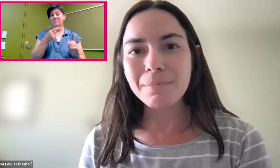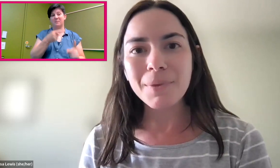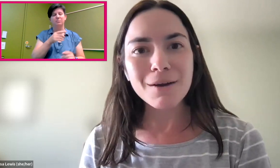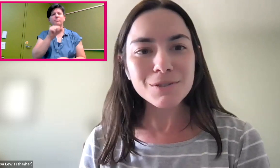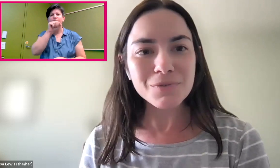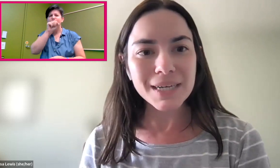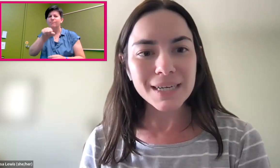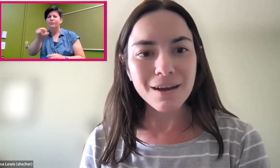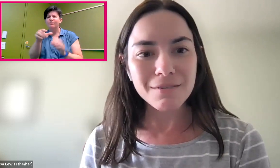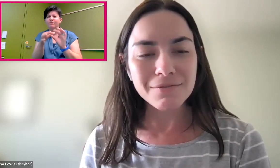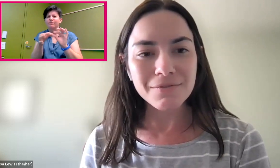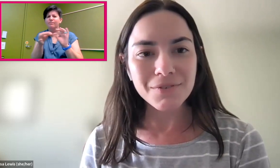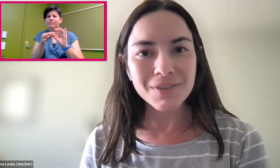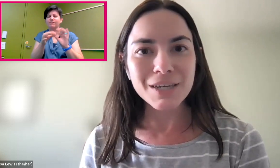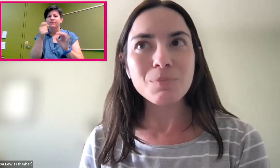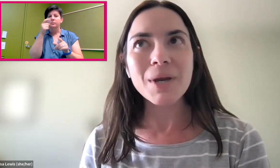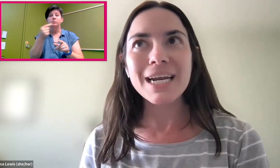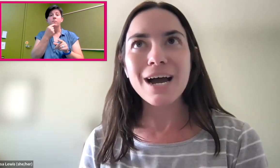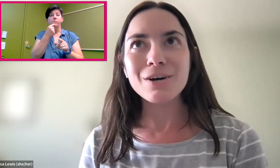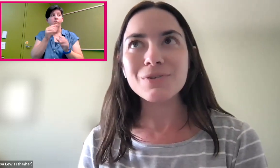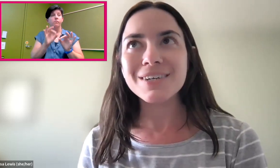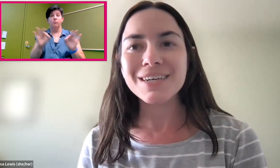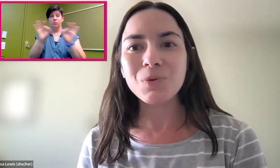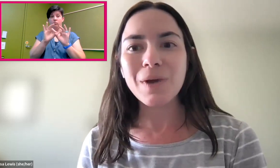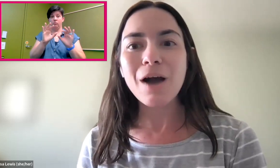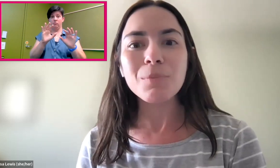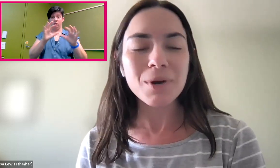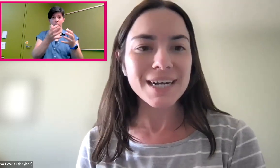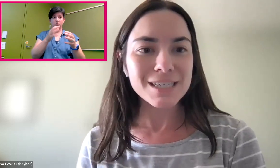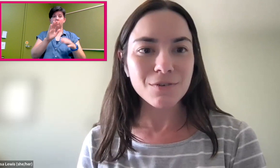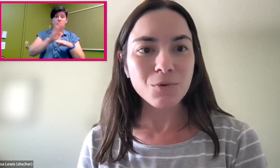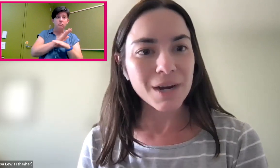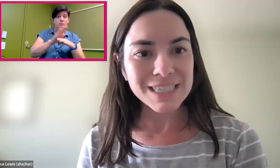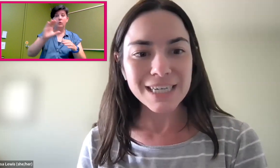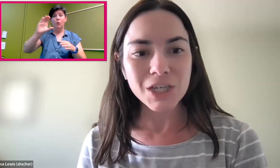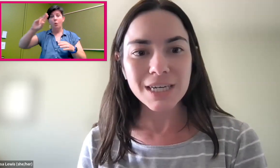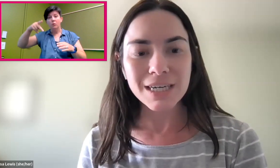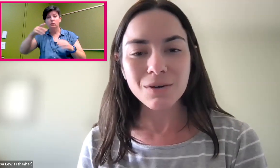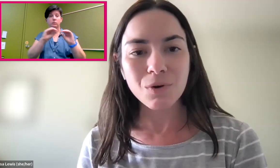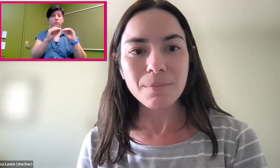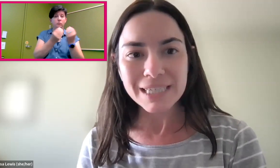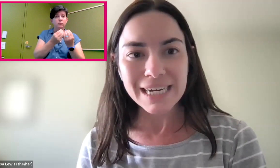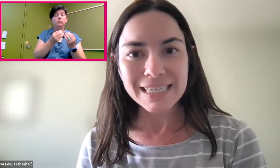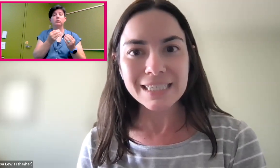But I also really love that you pointed out how important it is for an organization or a business